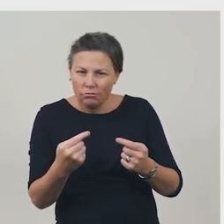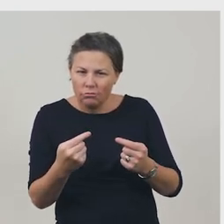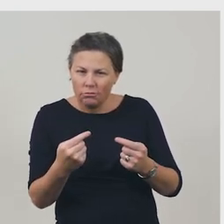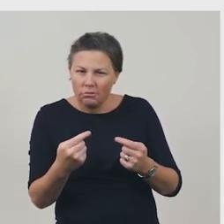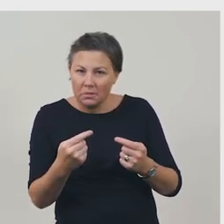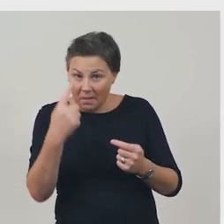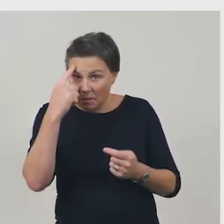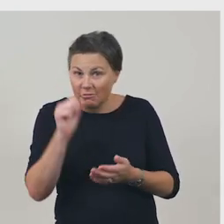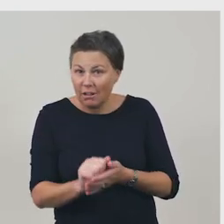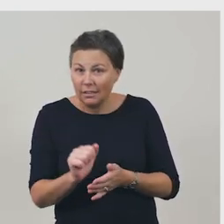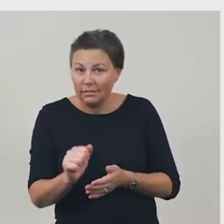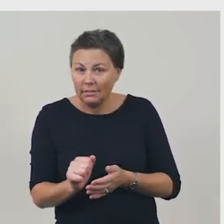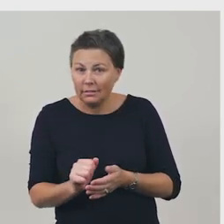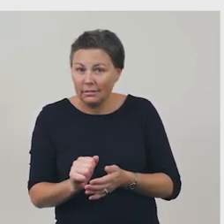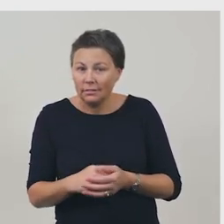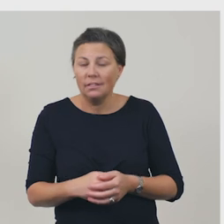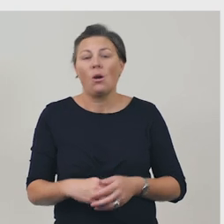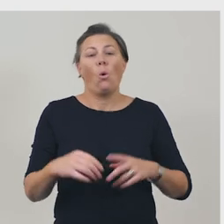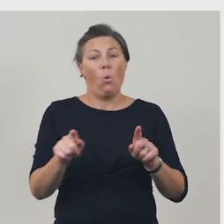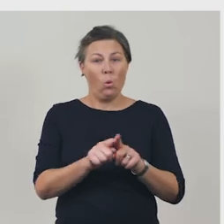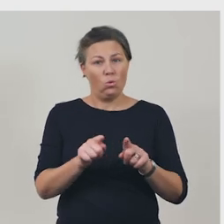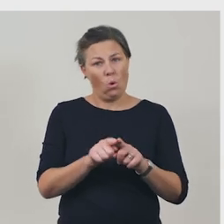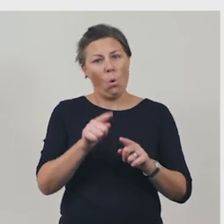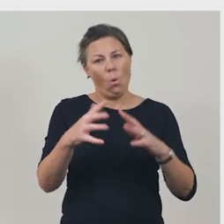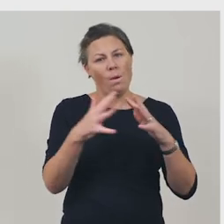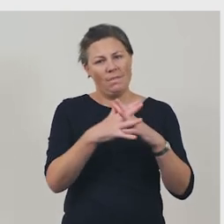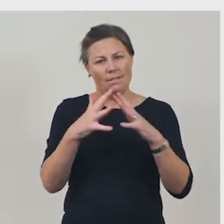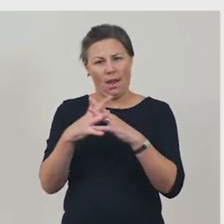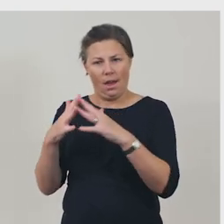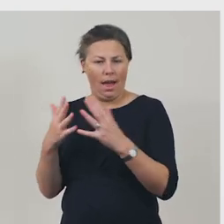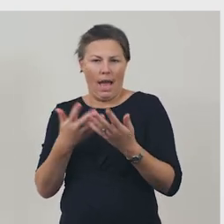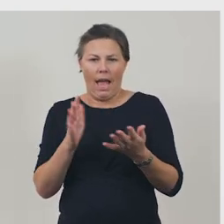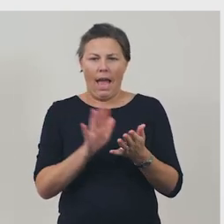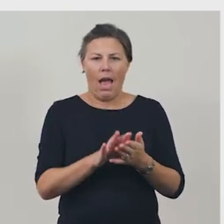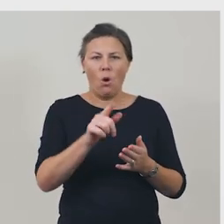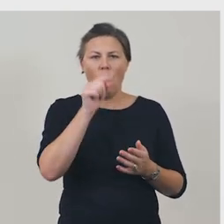Let's look at the structure of the website, or how we might navigate it.